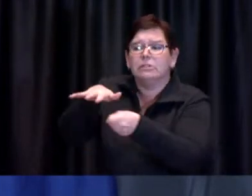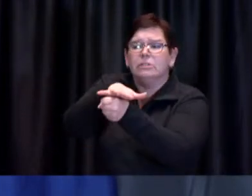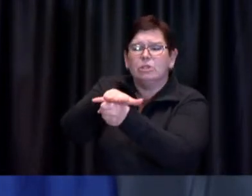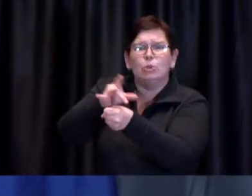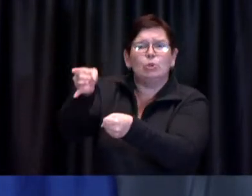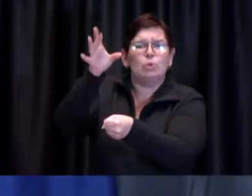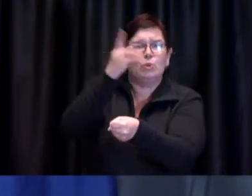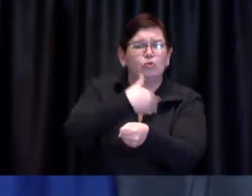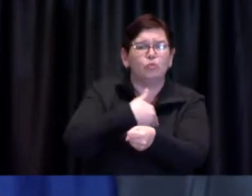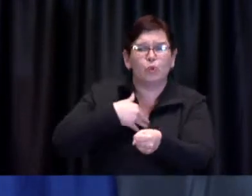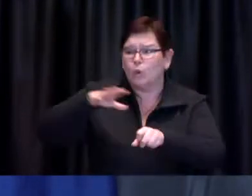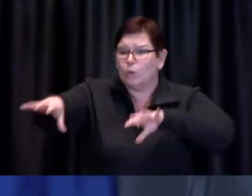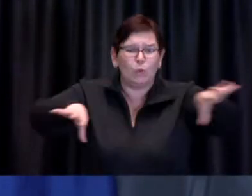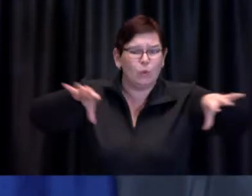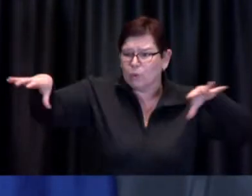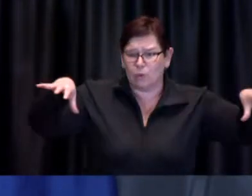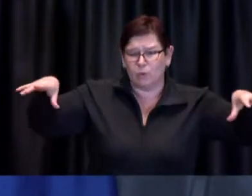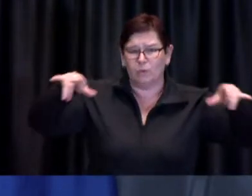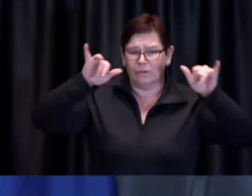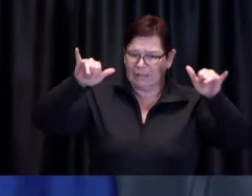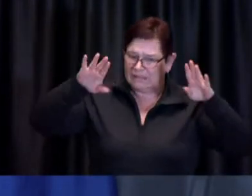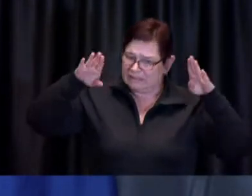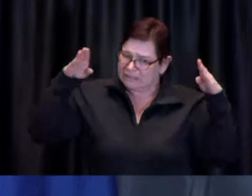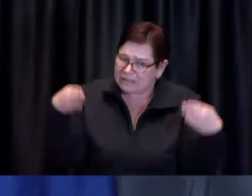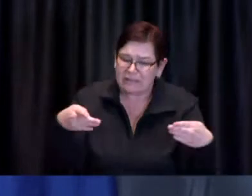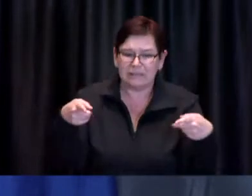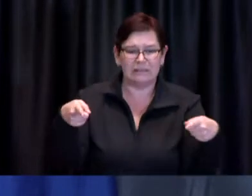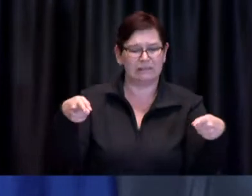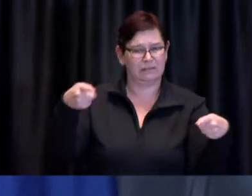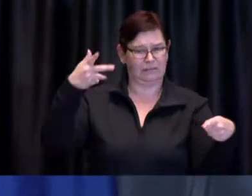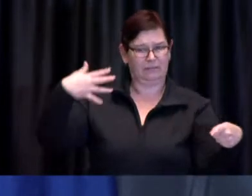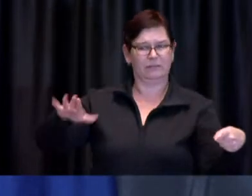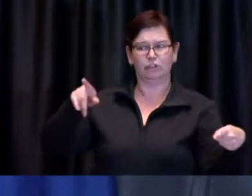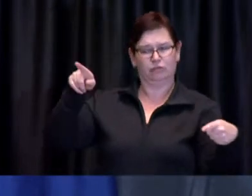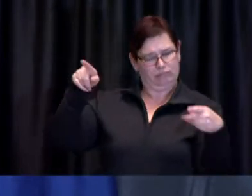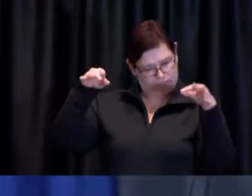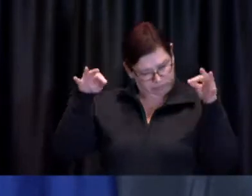public health officials have been absolutely clear that this postal code focus